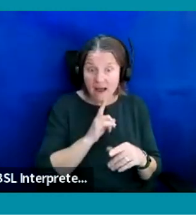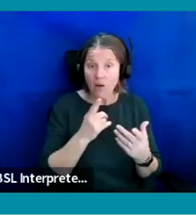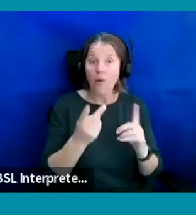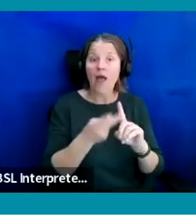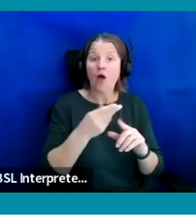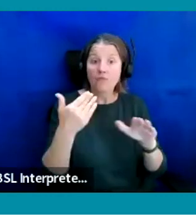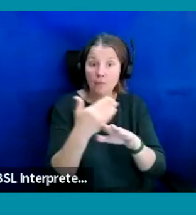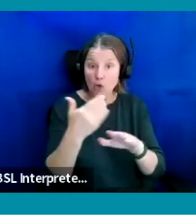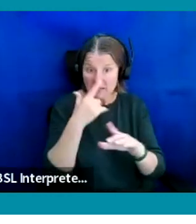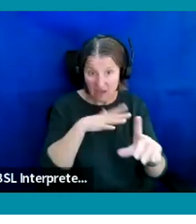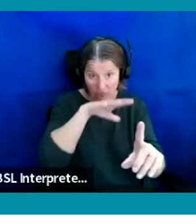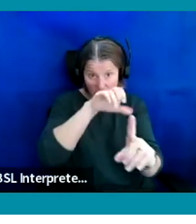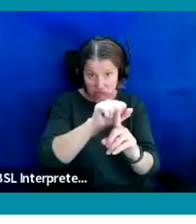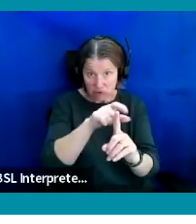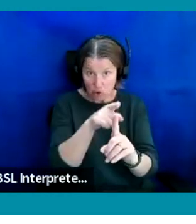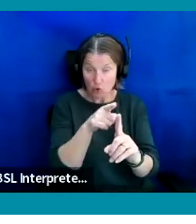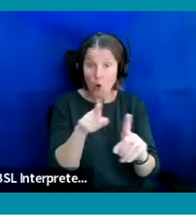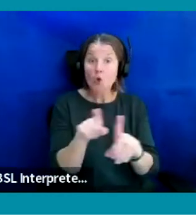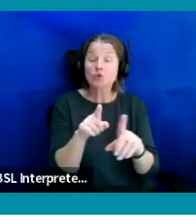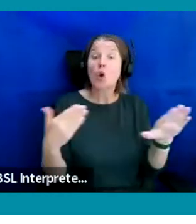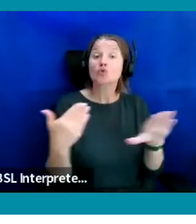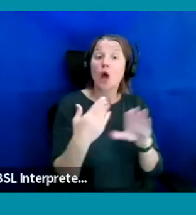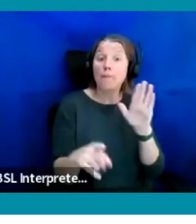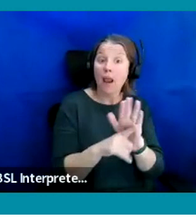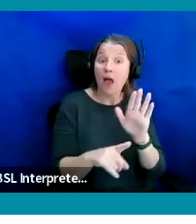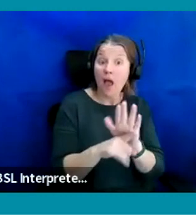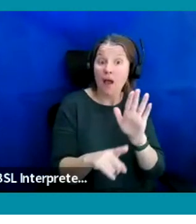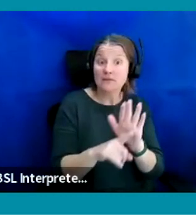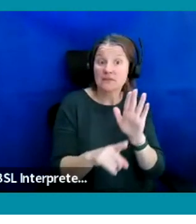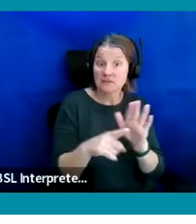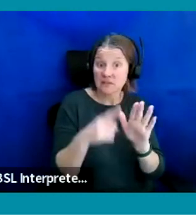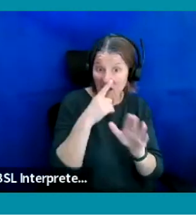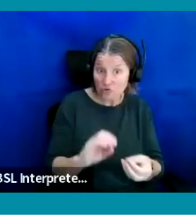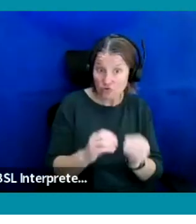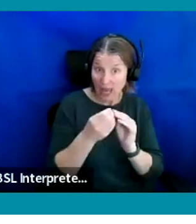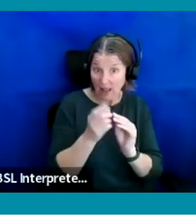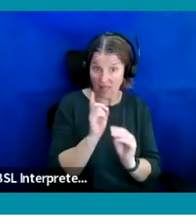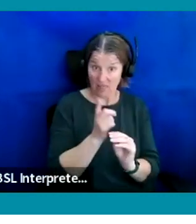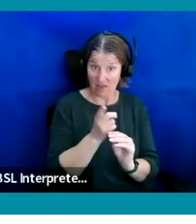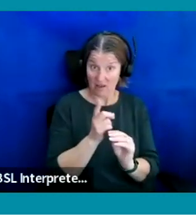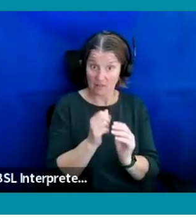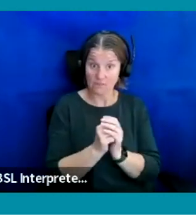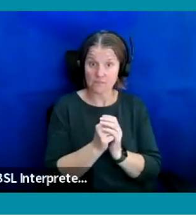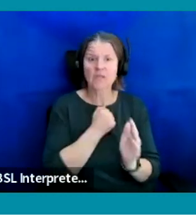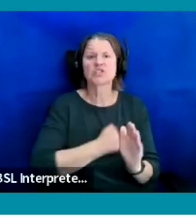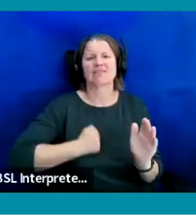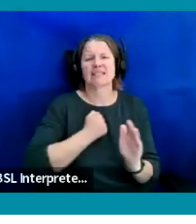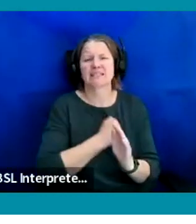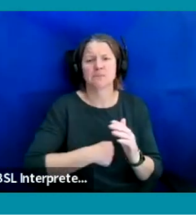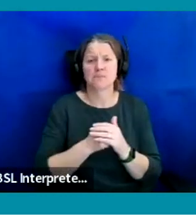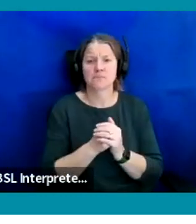You can also create job alerts for ITV and sorry you know how it is, you sort of lose